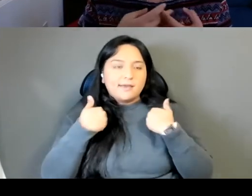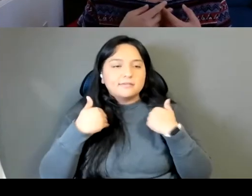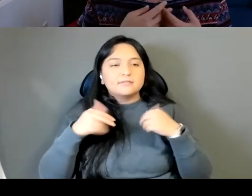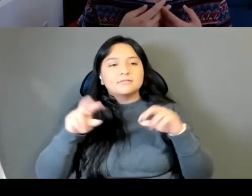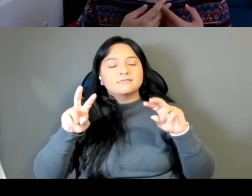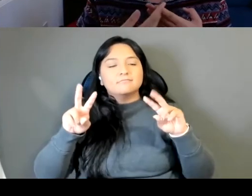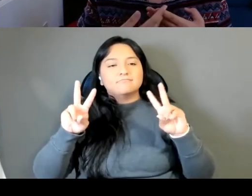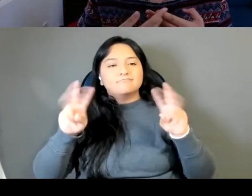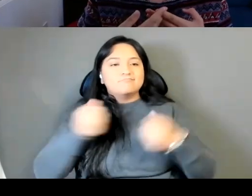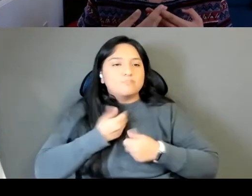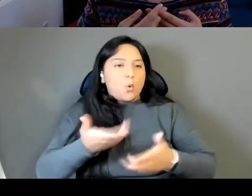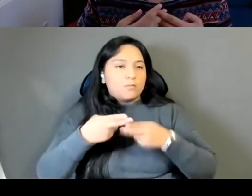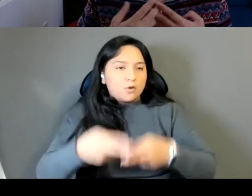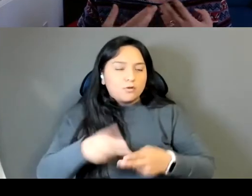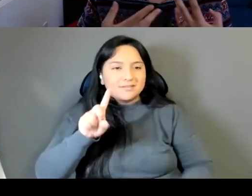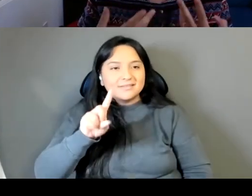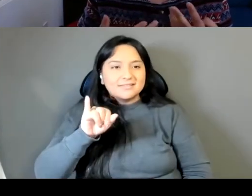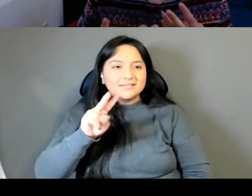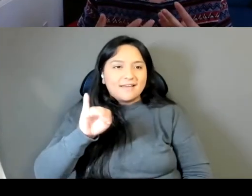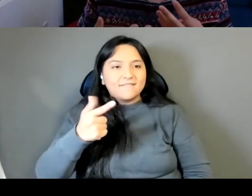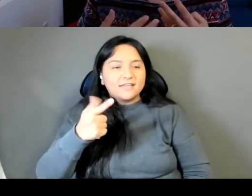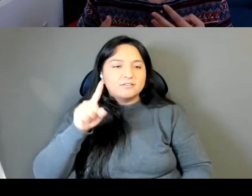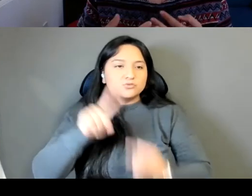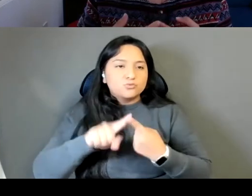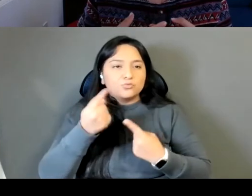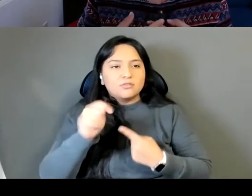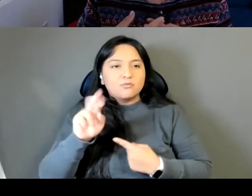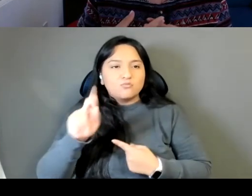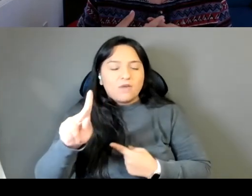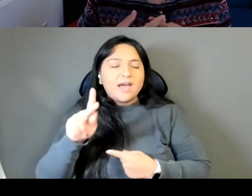to me the poem really talks about the journey of the soul that you go through when you go